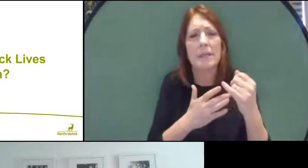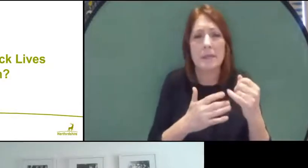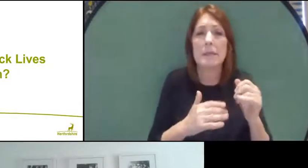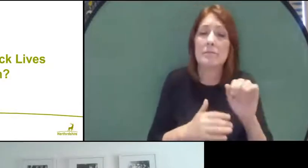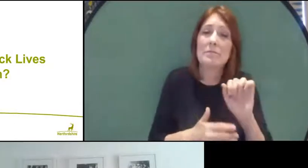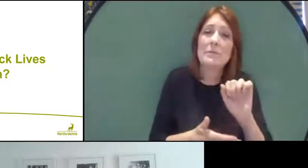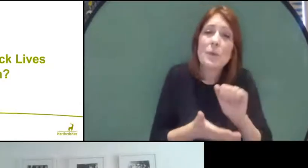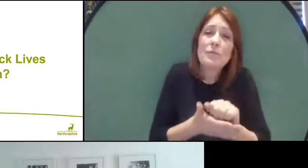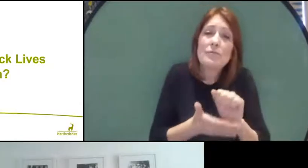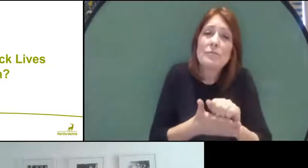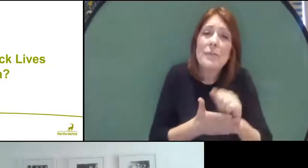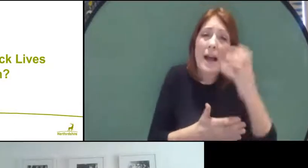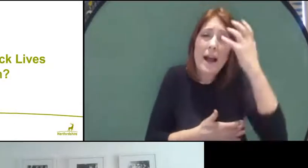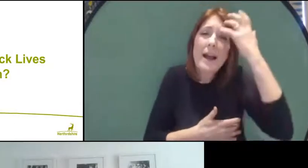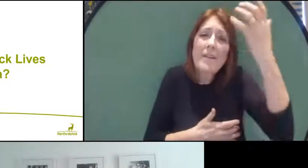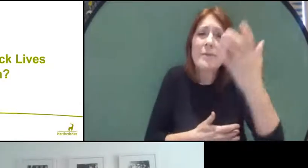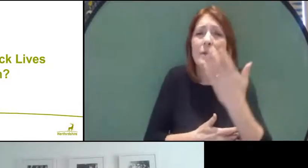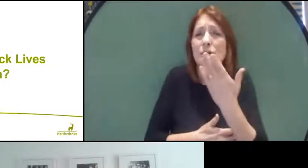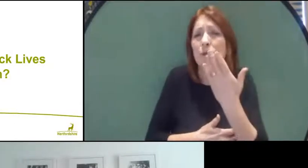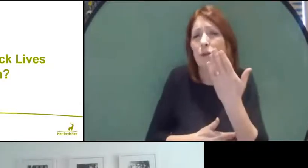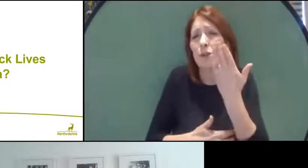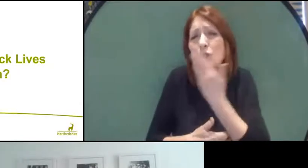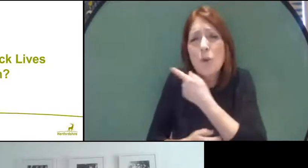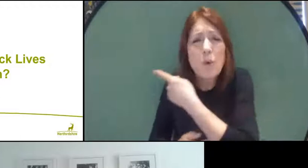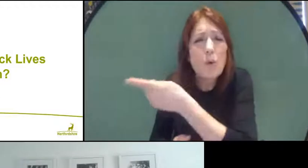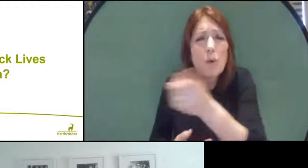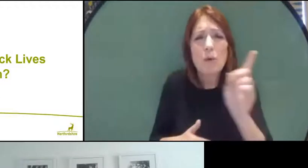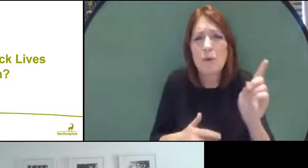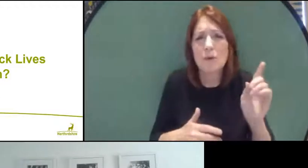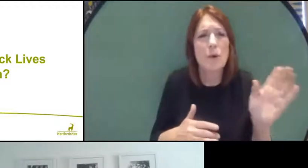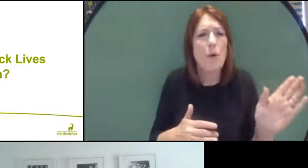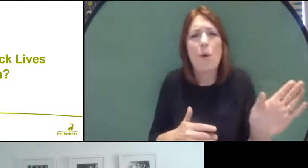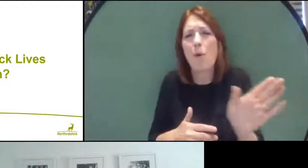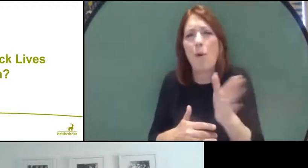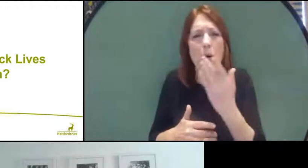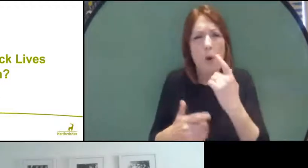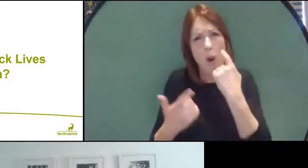Government and all sorts of organisations have actually started looking at their processes.